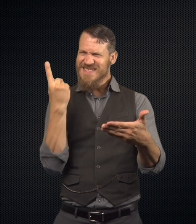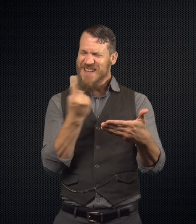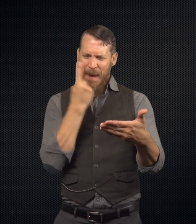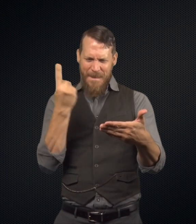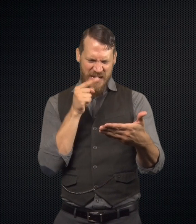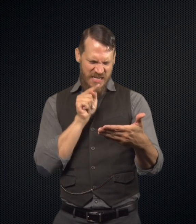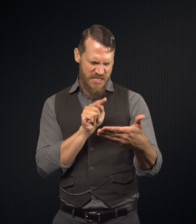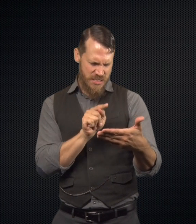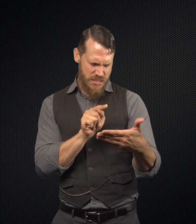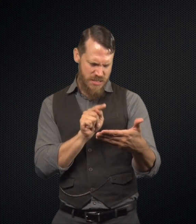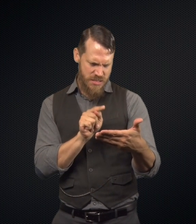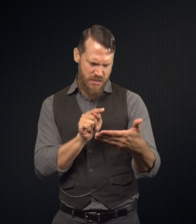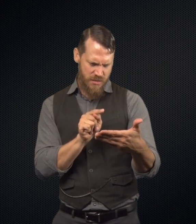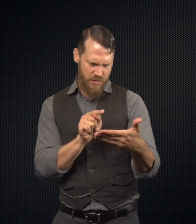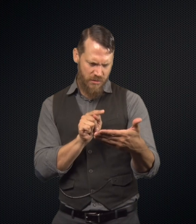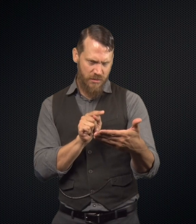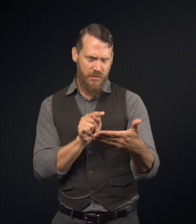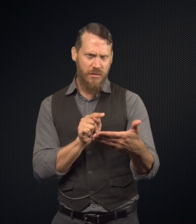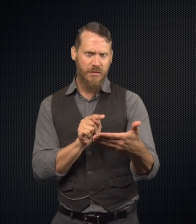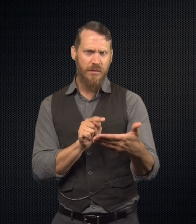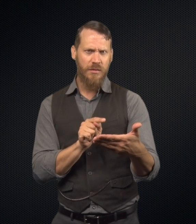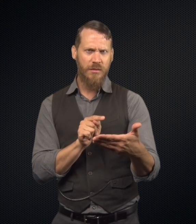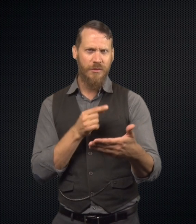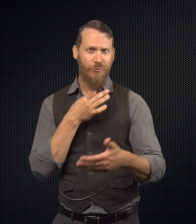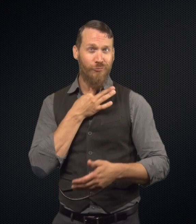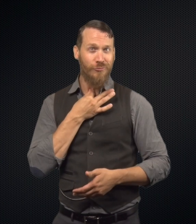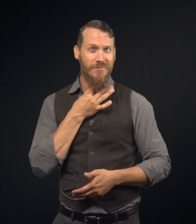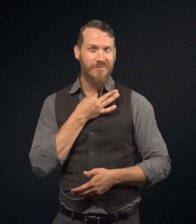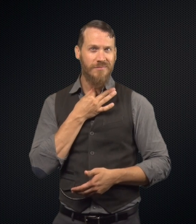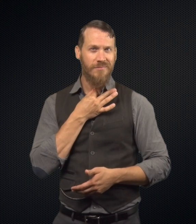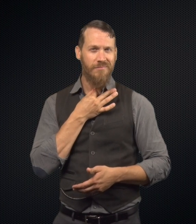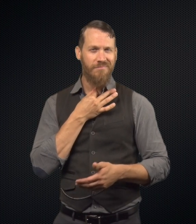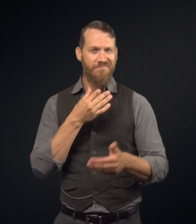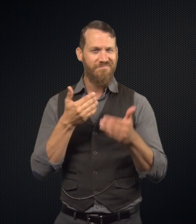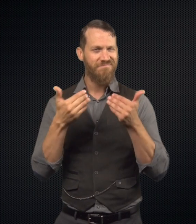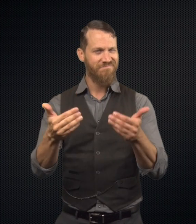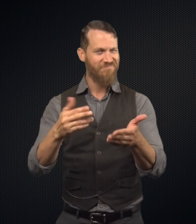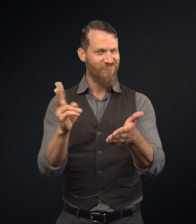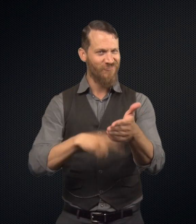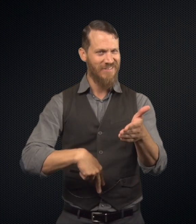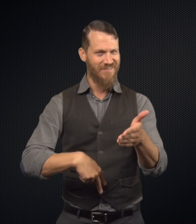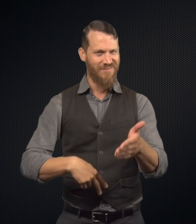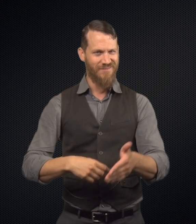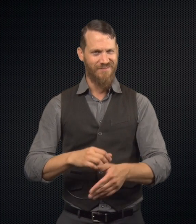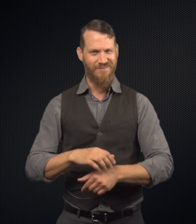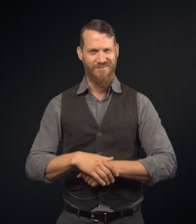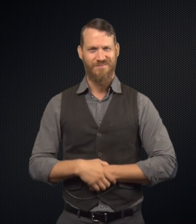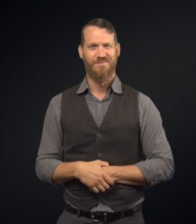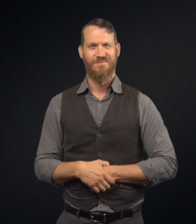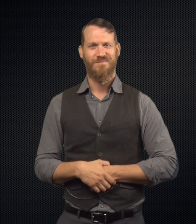said something is odd about this. Are you curious? Go ahead and read.